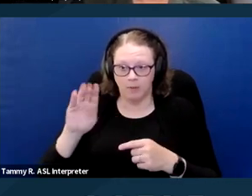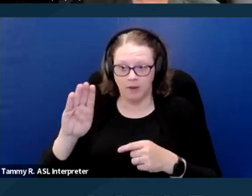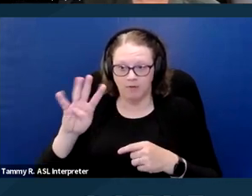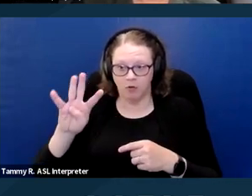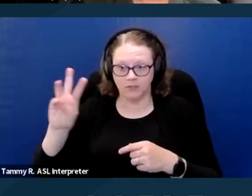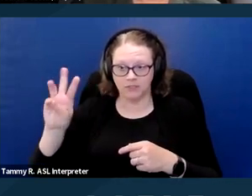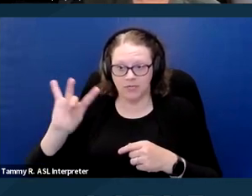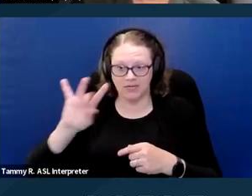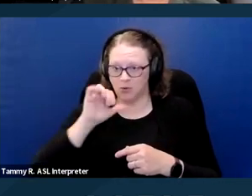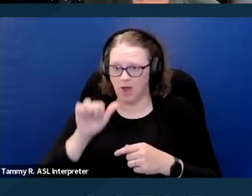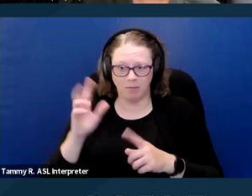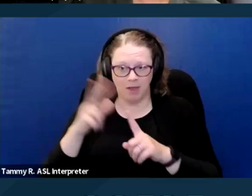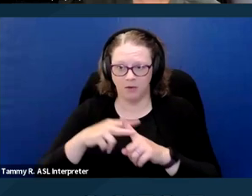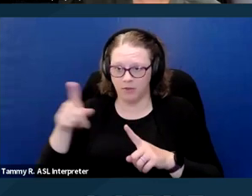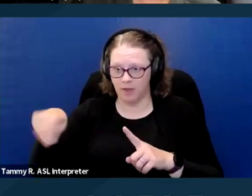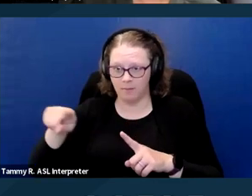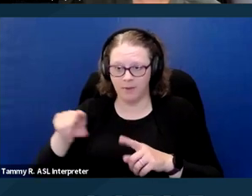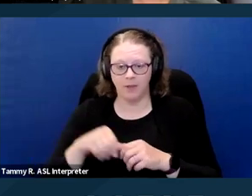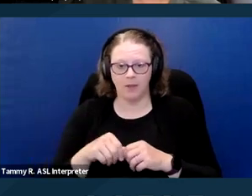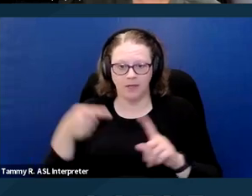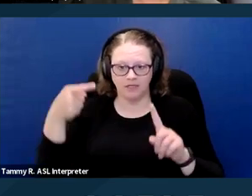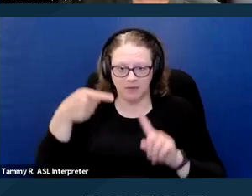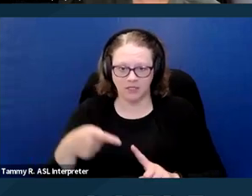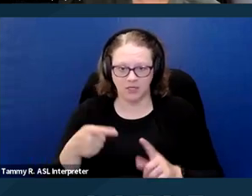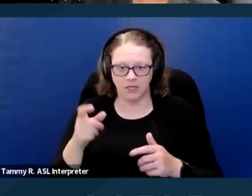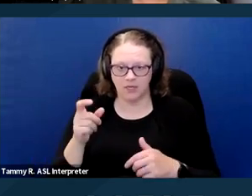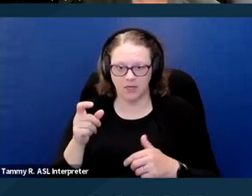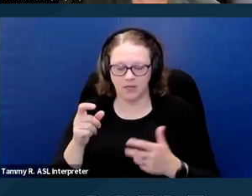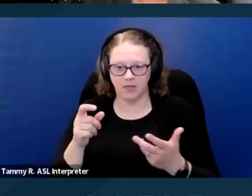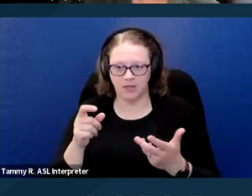especially if they're in the fair housing context